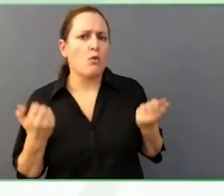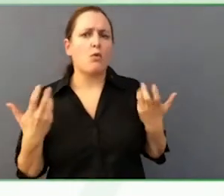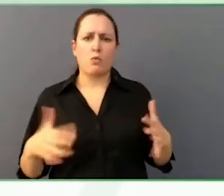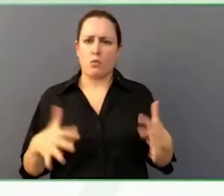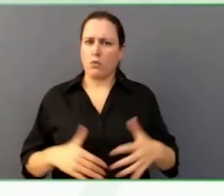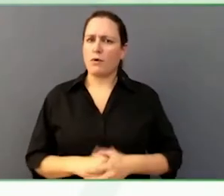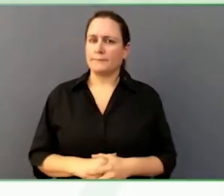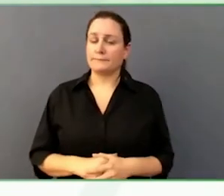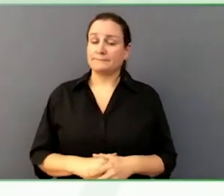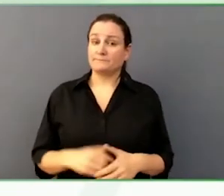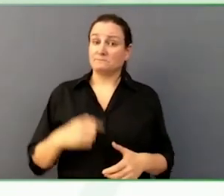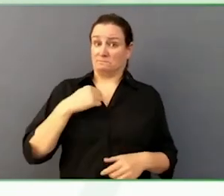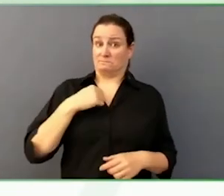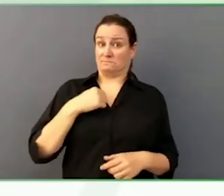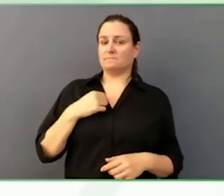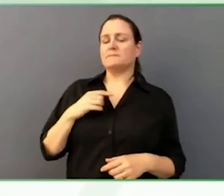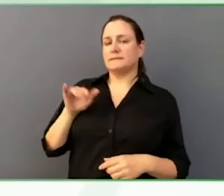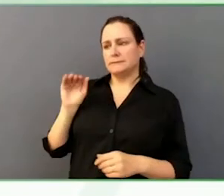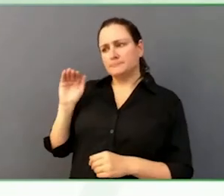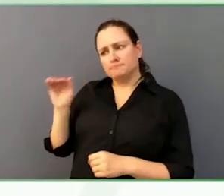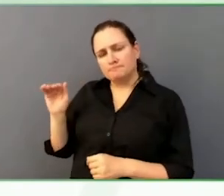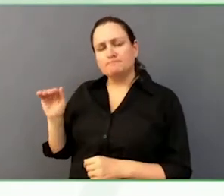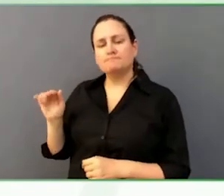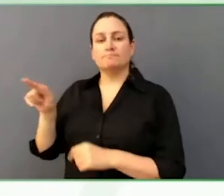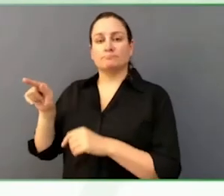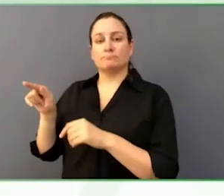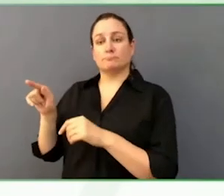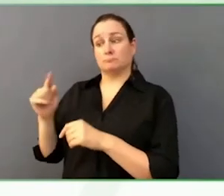Rotary home, and especially to Nicholas, about the political